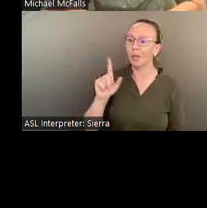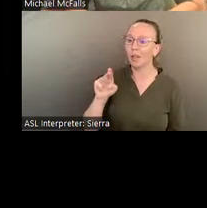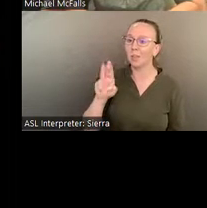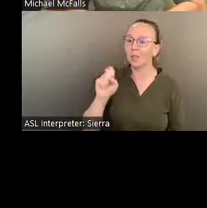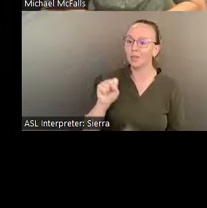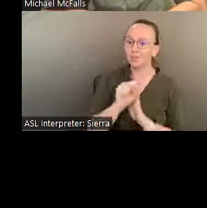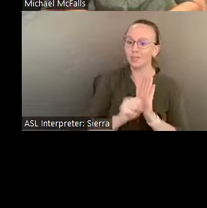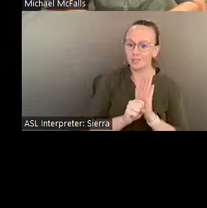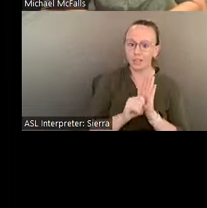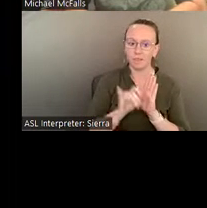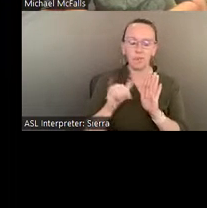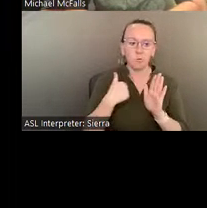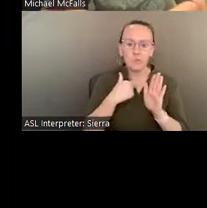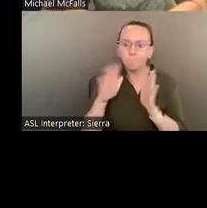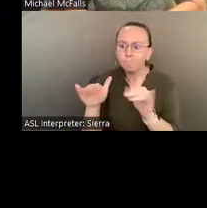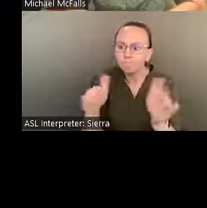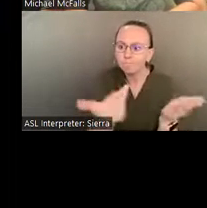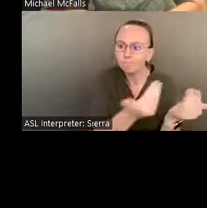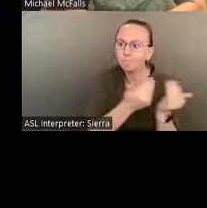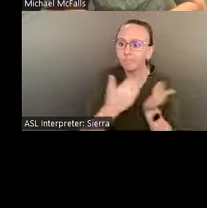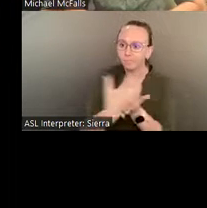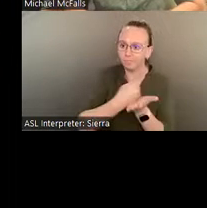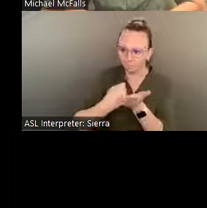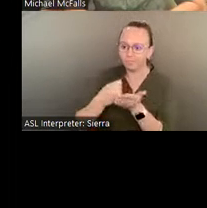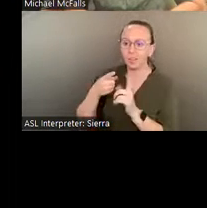One of my favorite stories is a cat story.